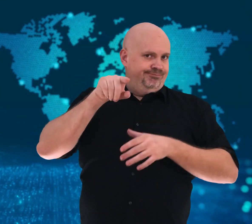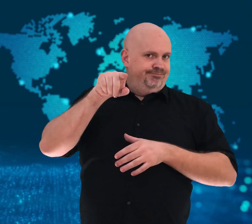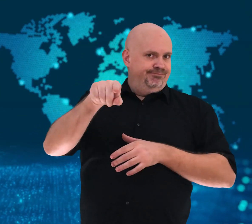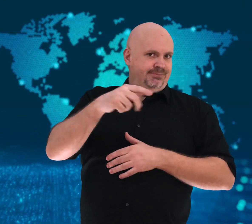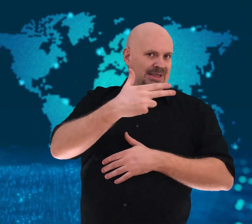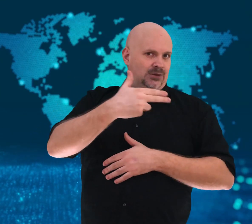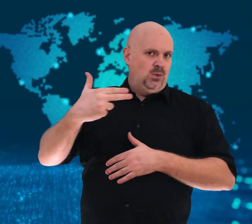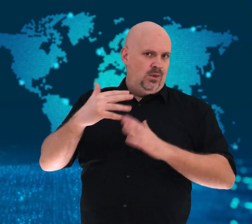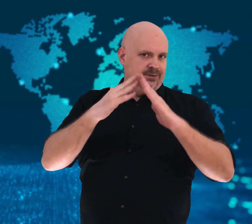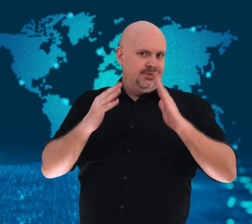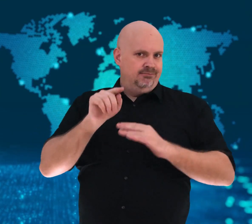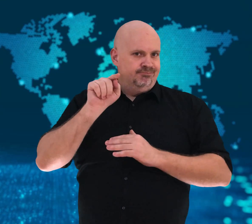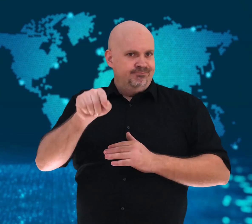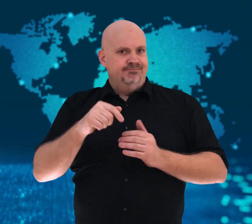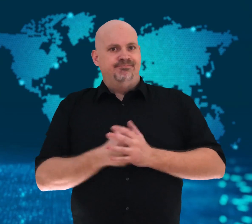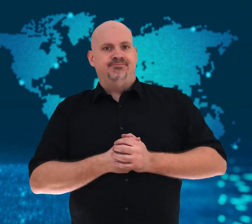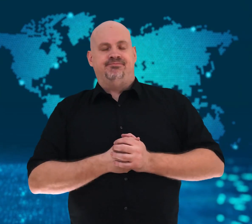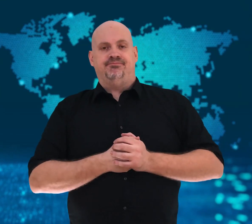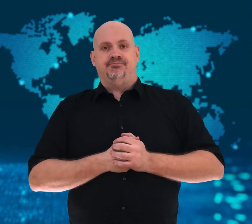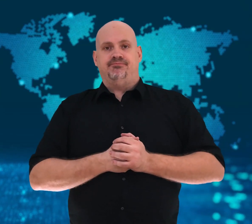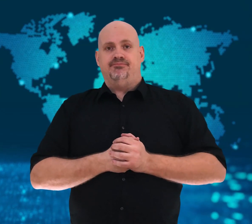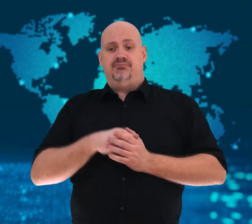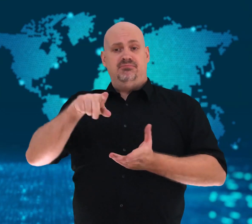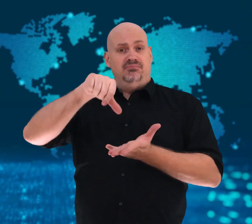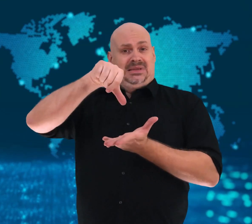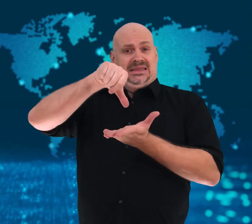million residents.